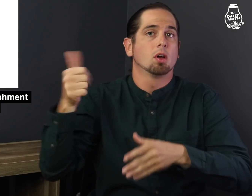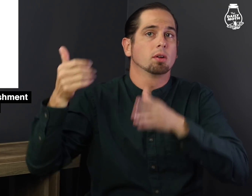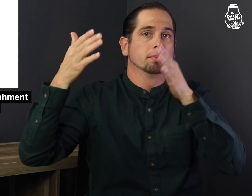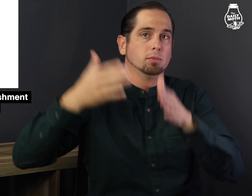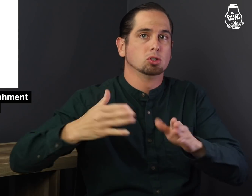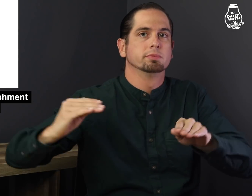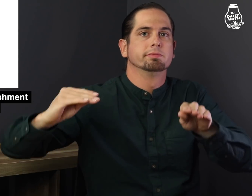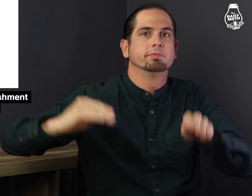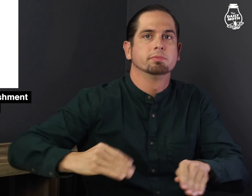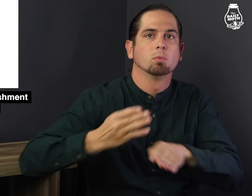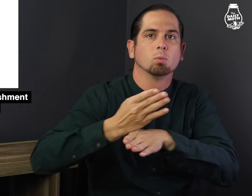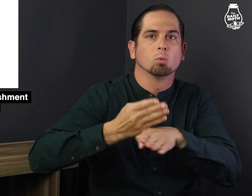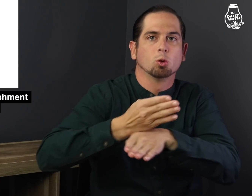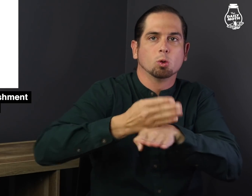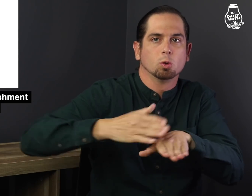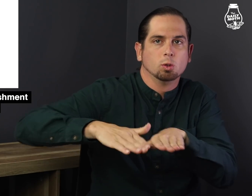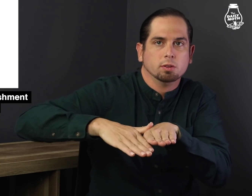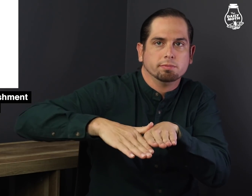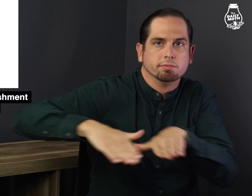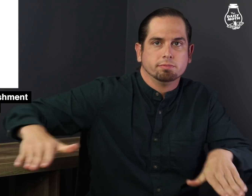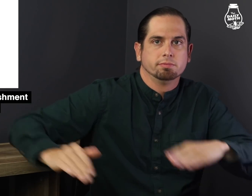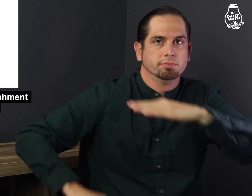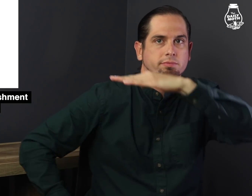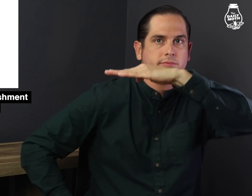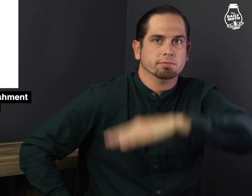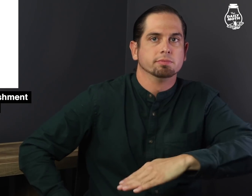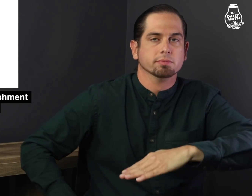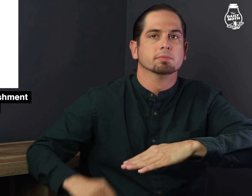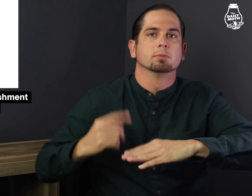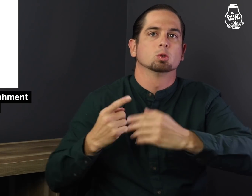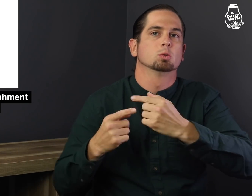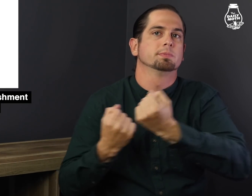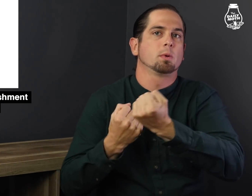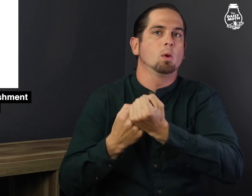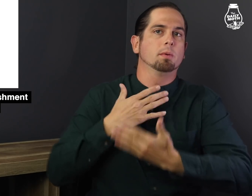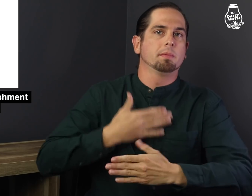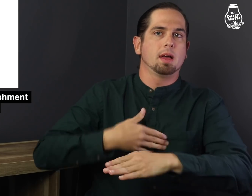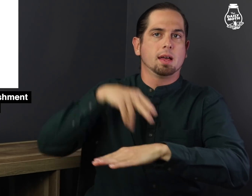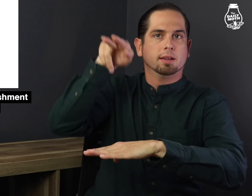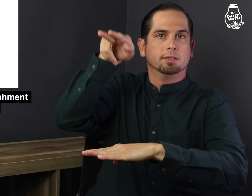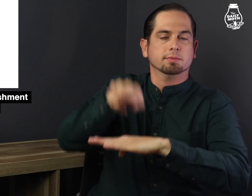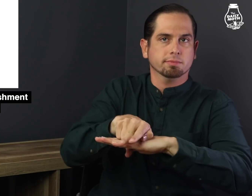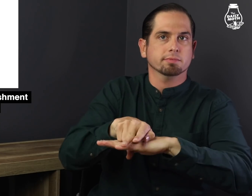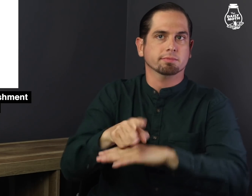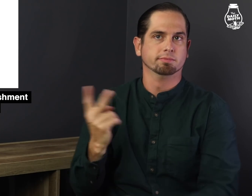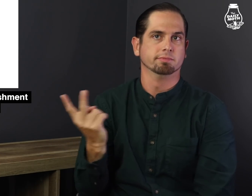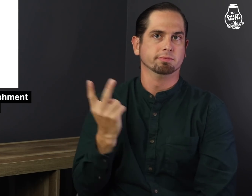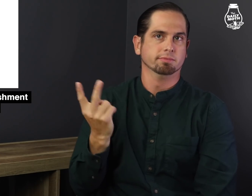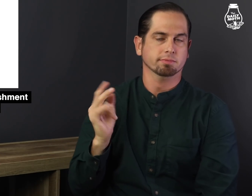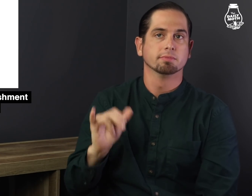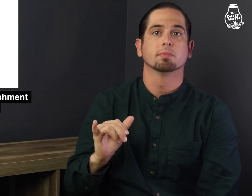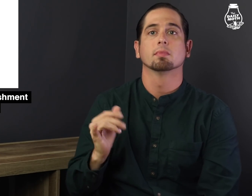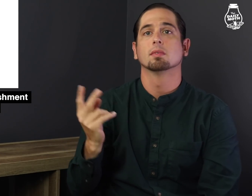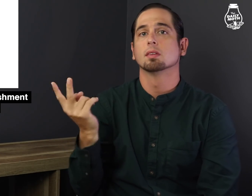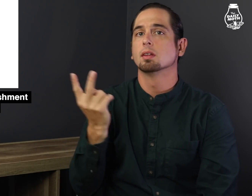while another places a wooden board inside of the grave to support the body.